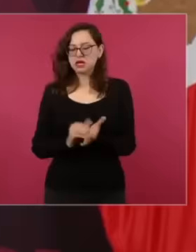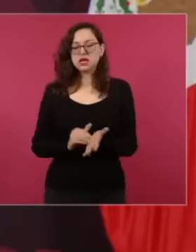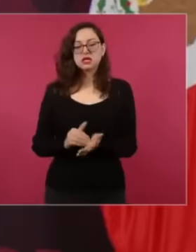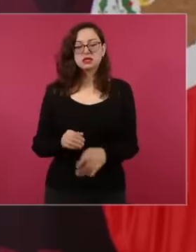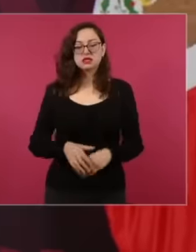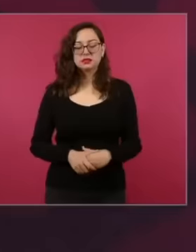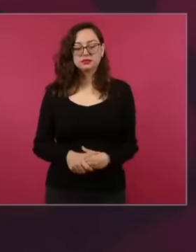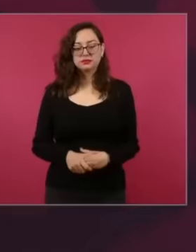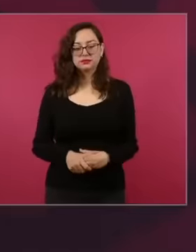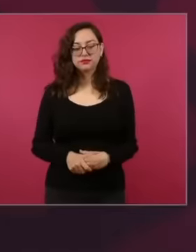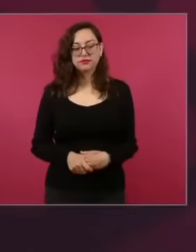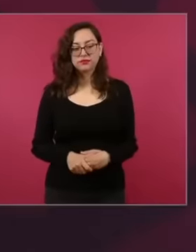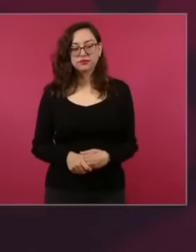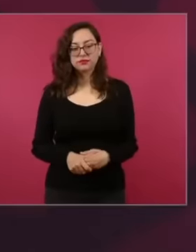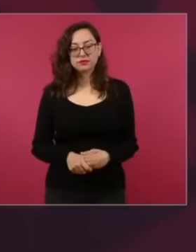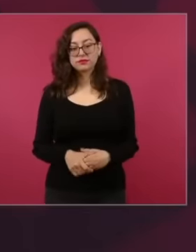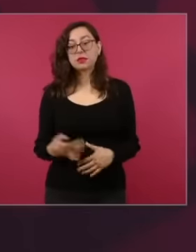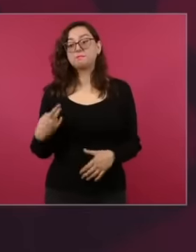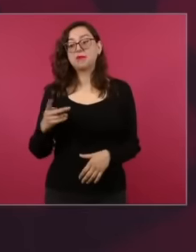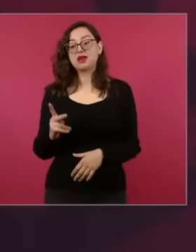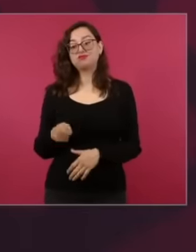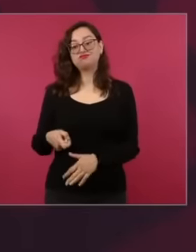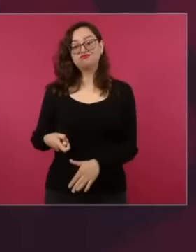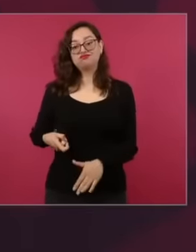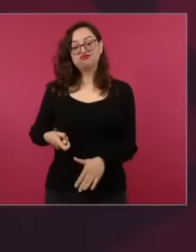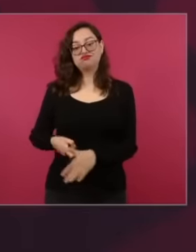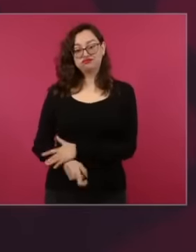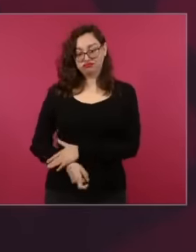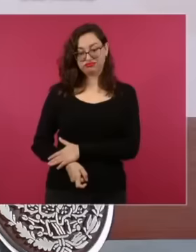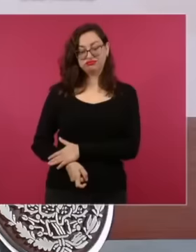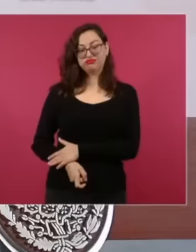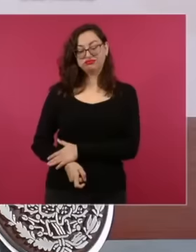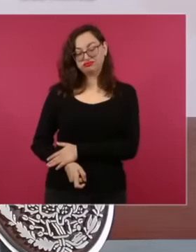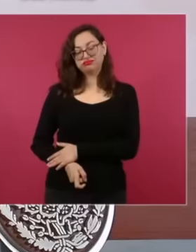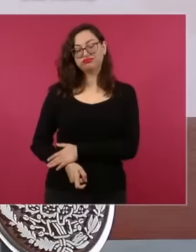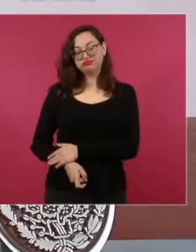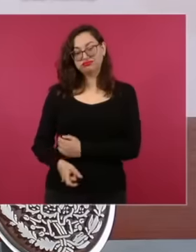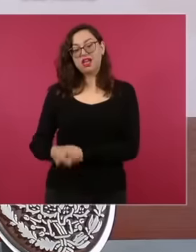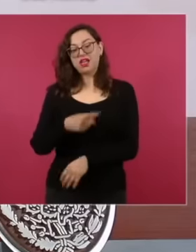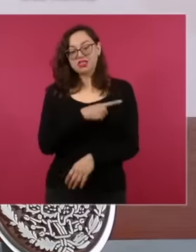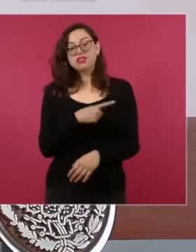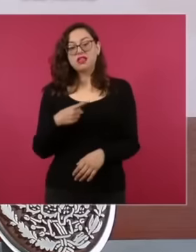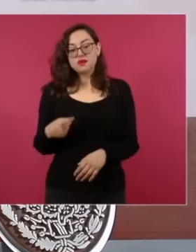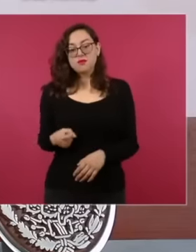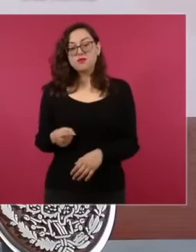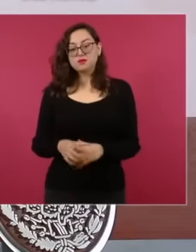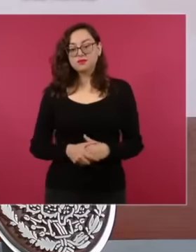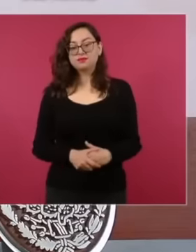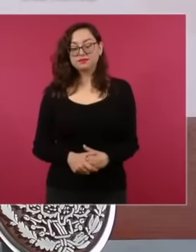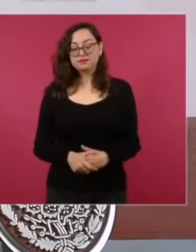I just have to give a sum of 5000 great